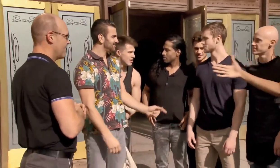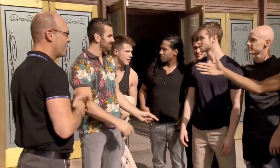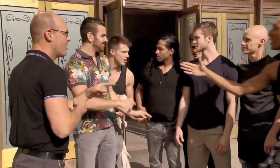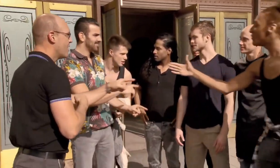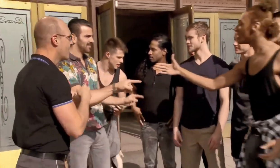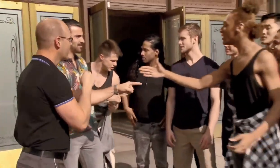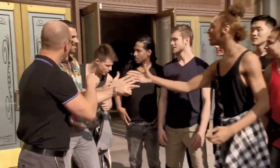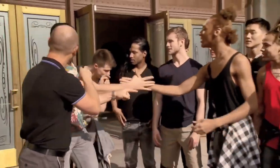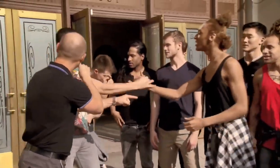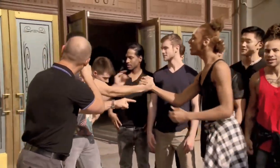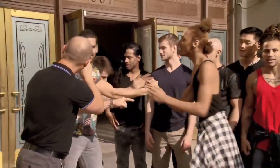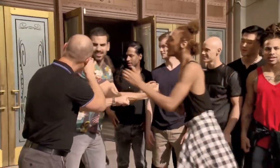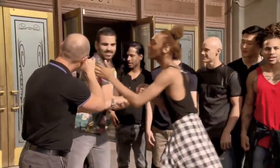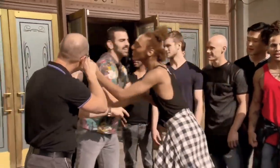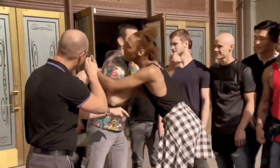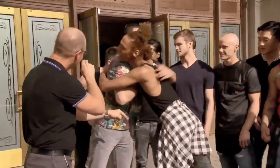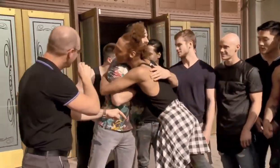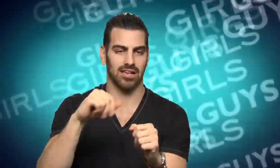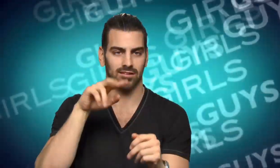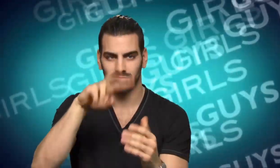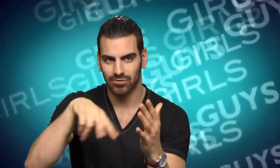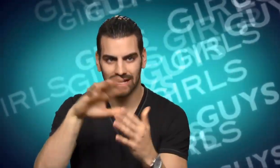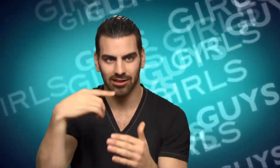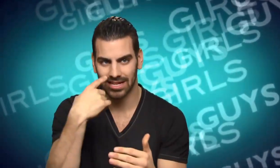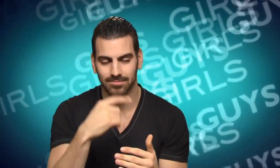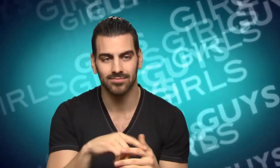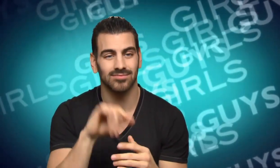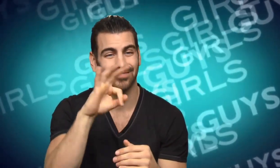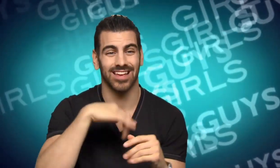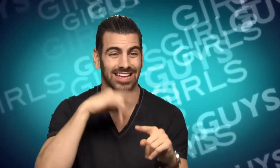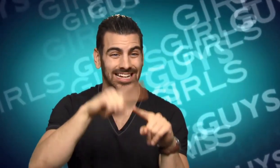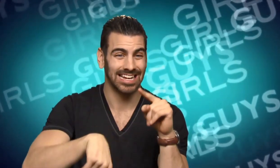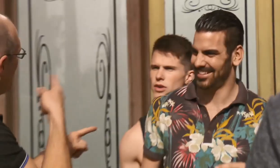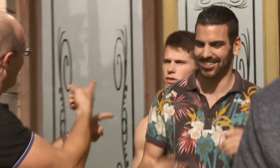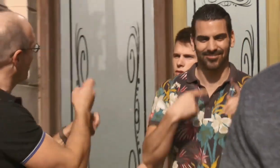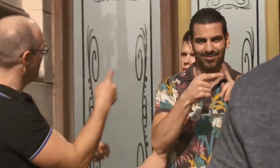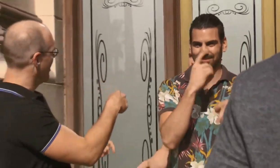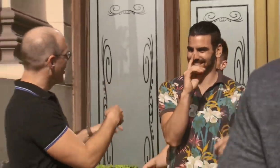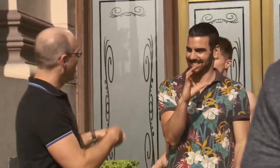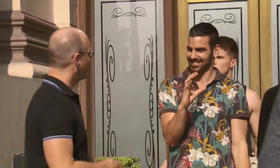I'm not concerned how to communicate with hearing people I can read lips and if I can't, I'll have an interpreter